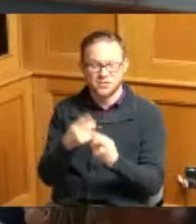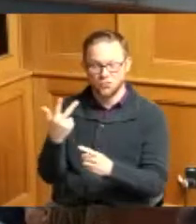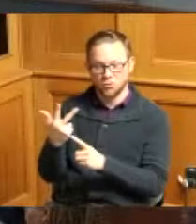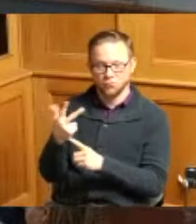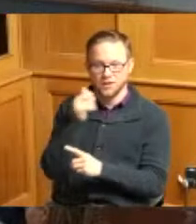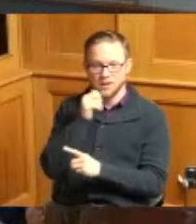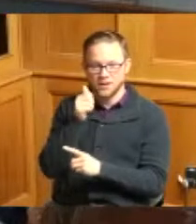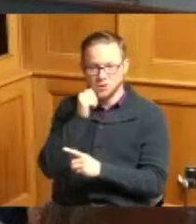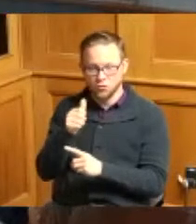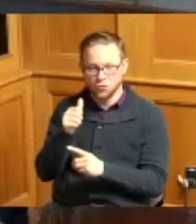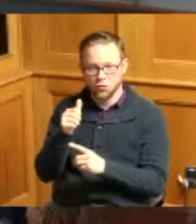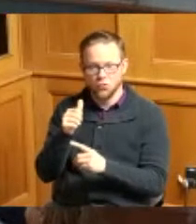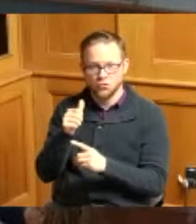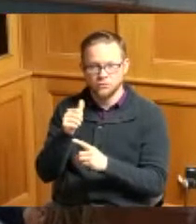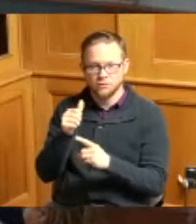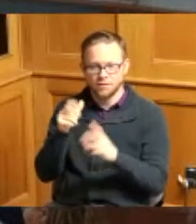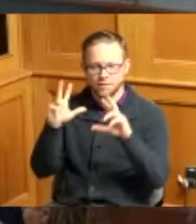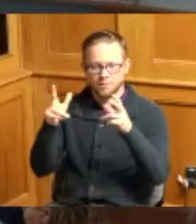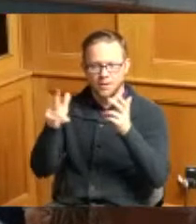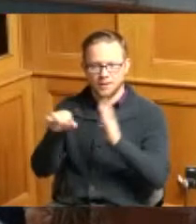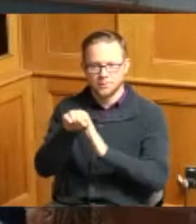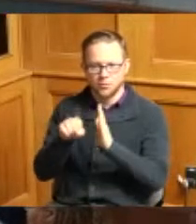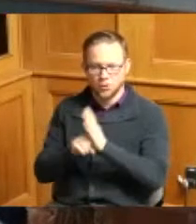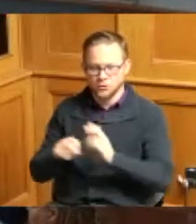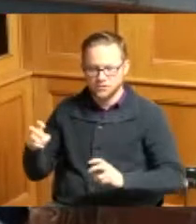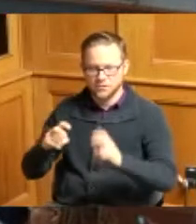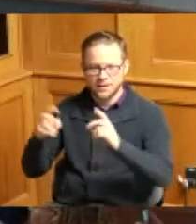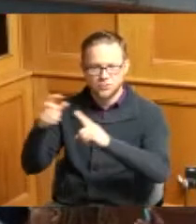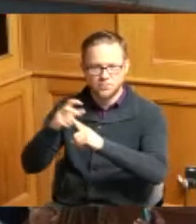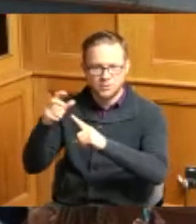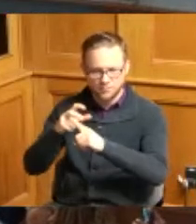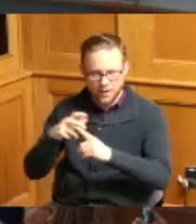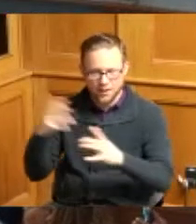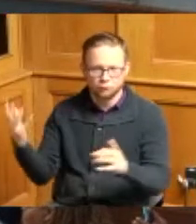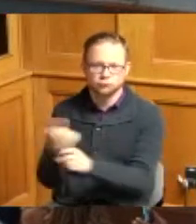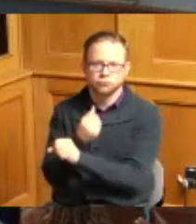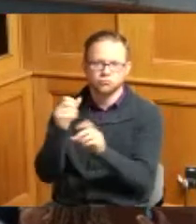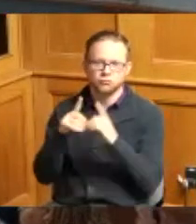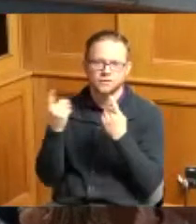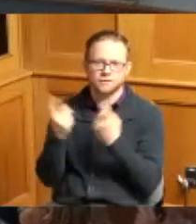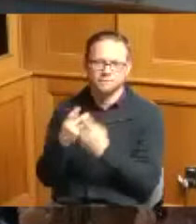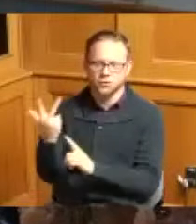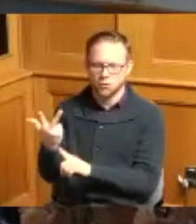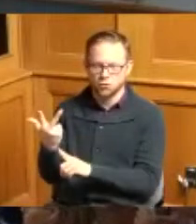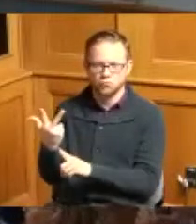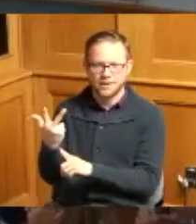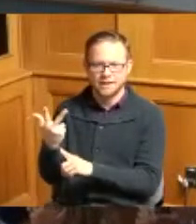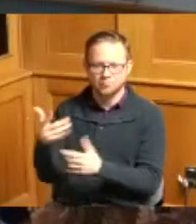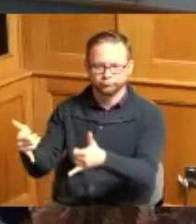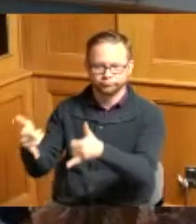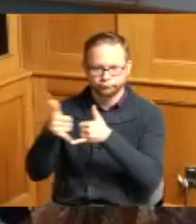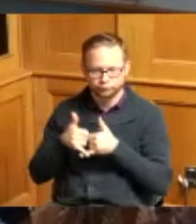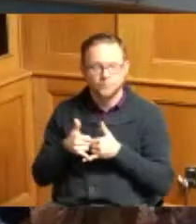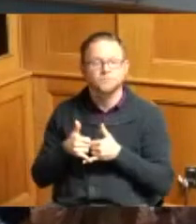state championship game to win the division 3 title and whereas head coach Jamar Mosley